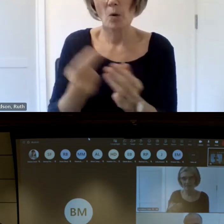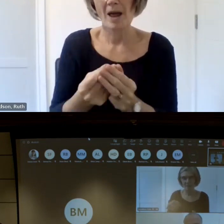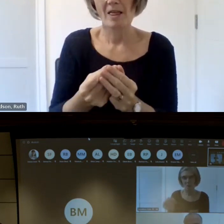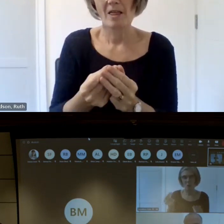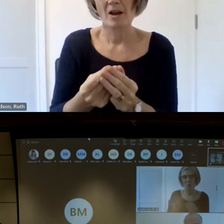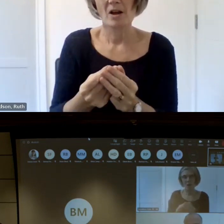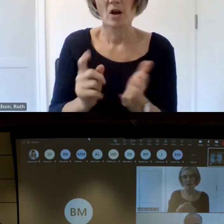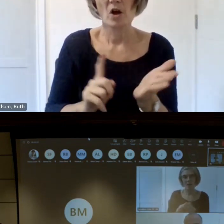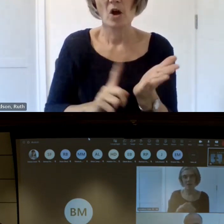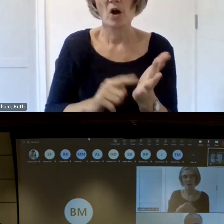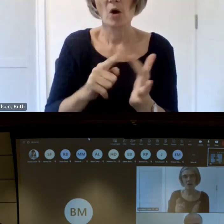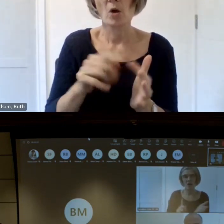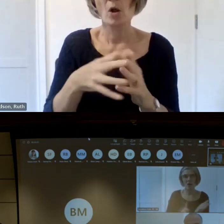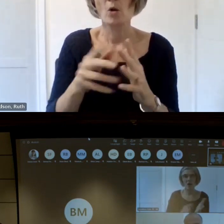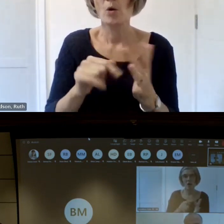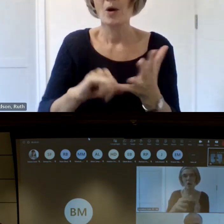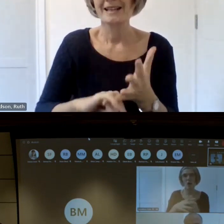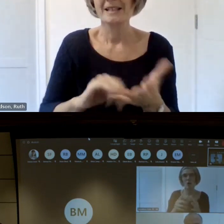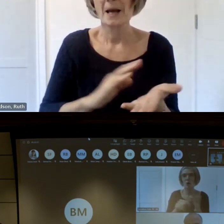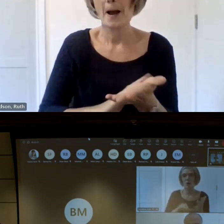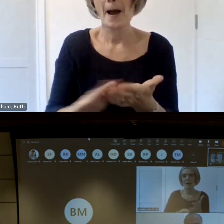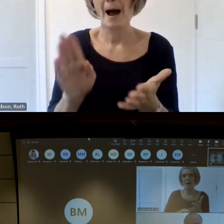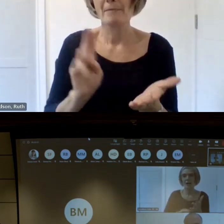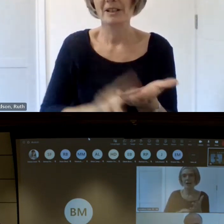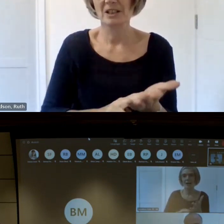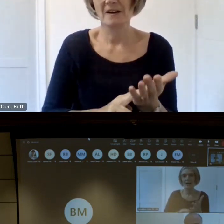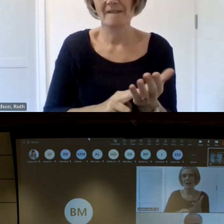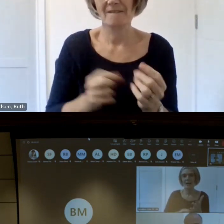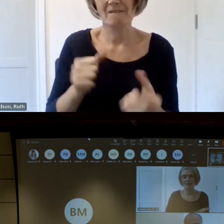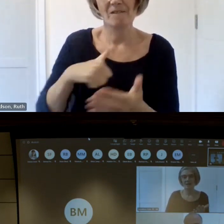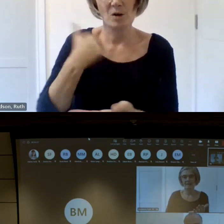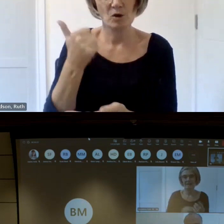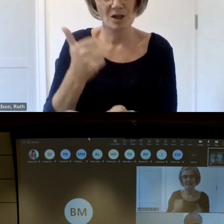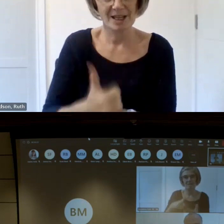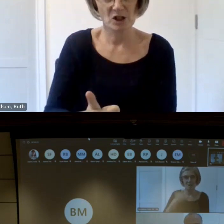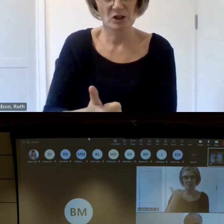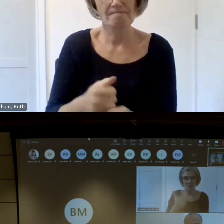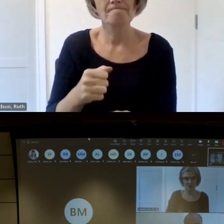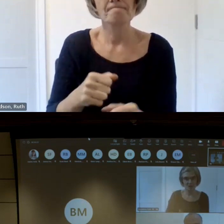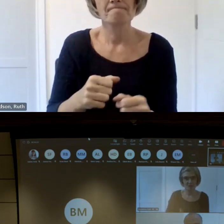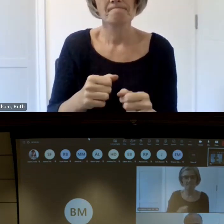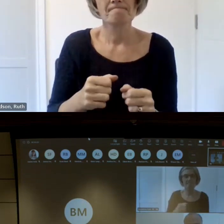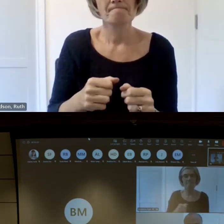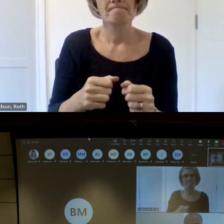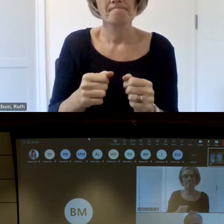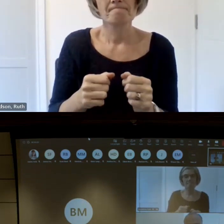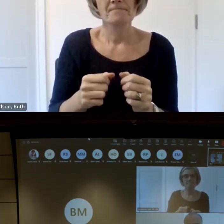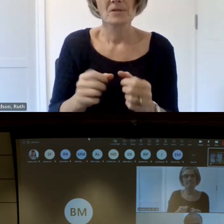44 and the end child poverty coalition to ensure their priorities are those of young people he is